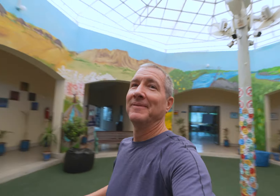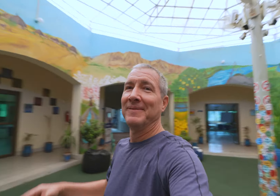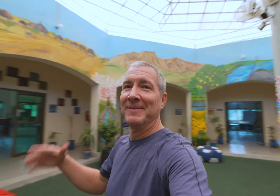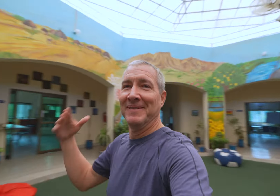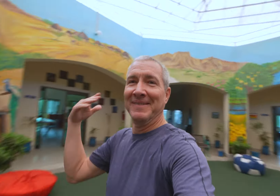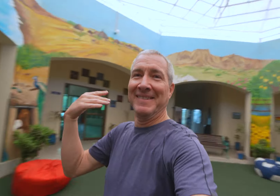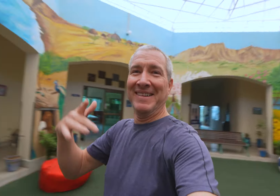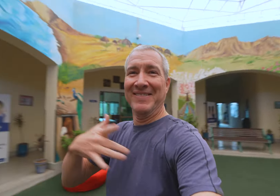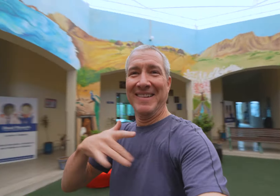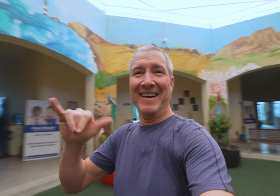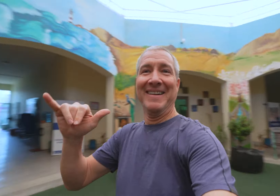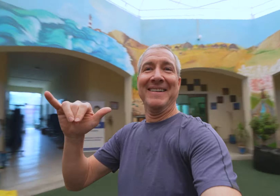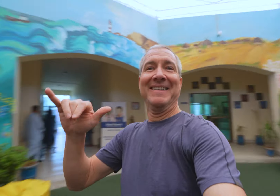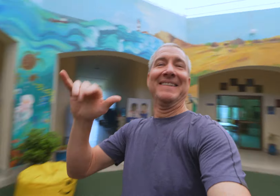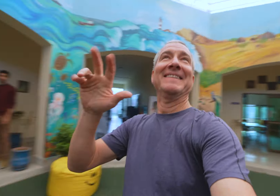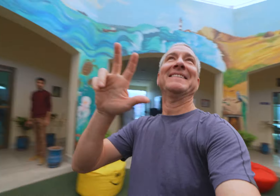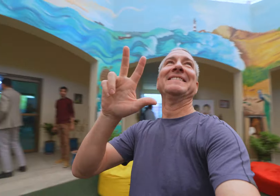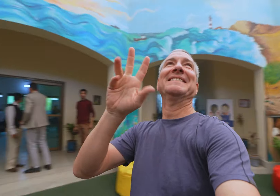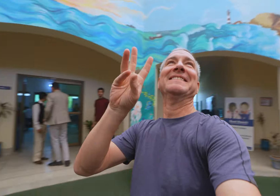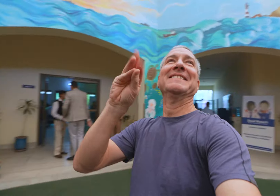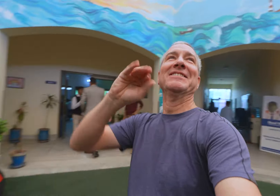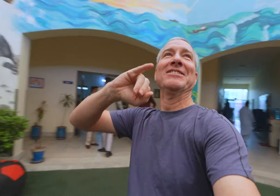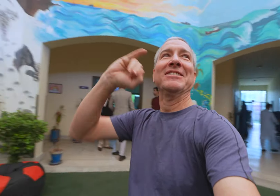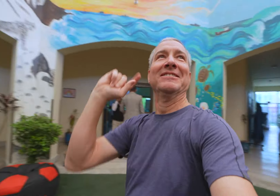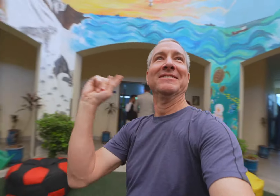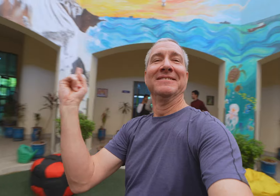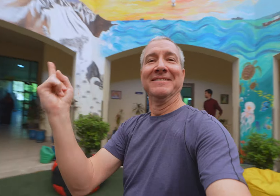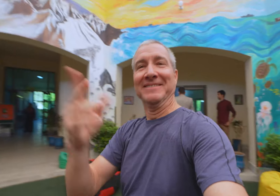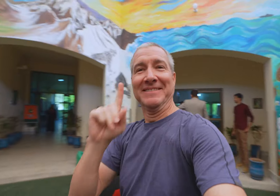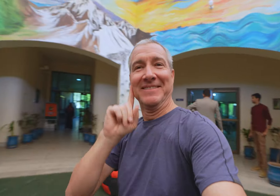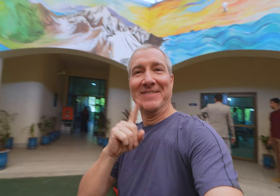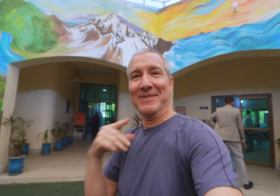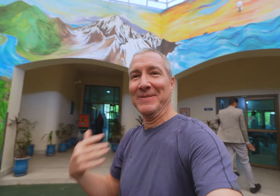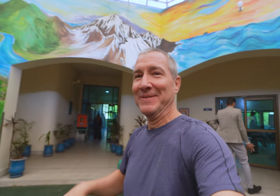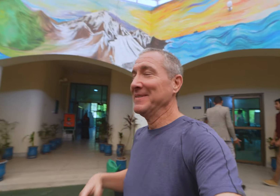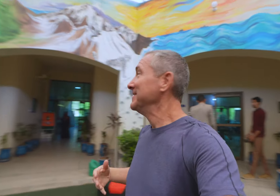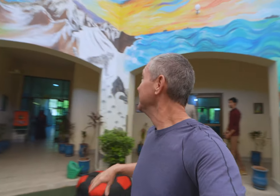Wow, 360 degrees of Deaf artistic excellence!